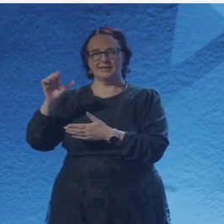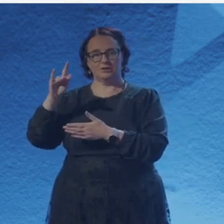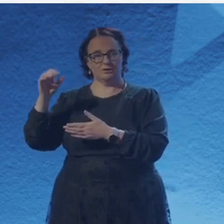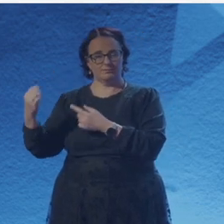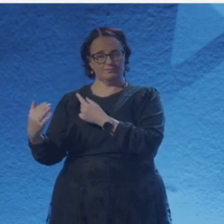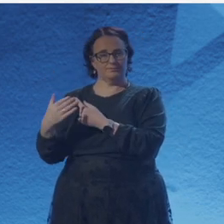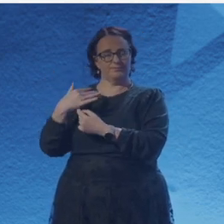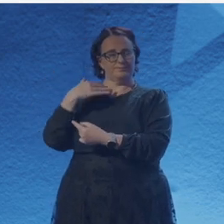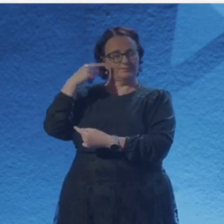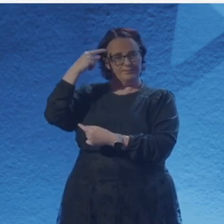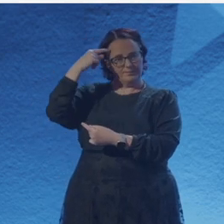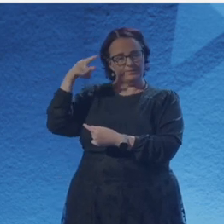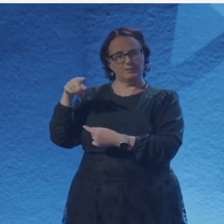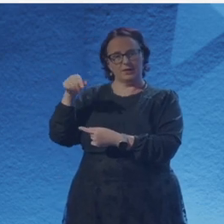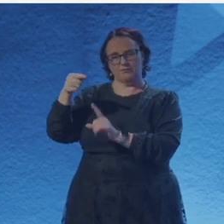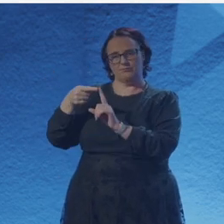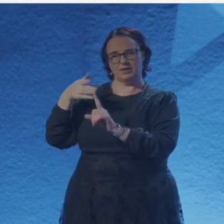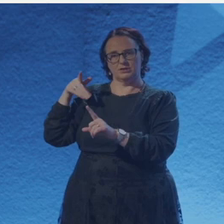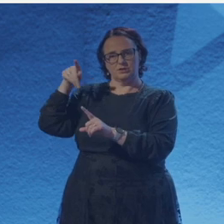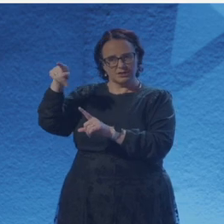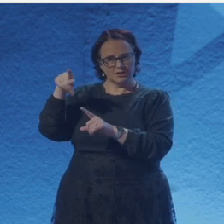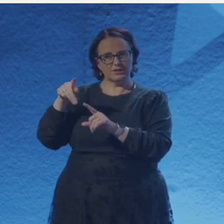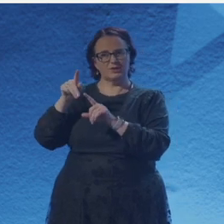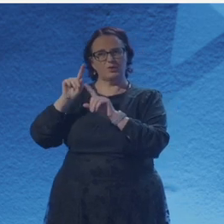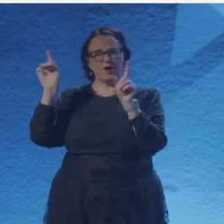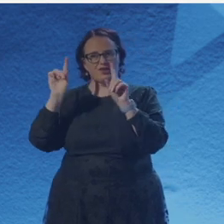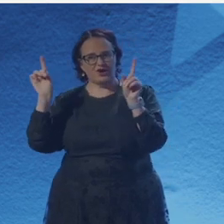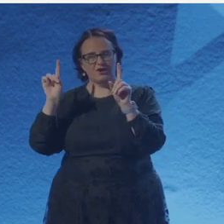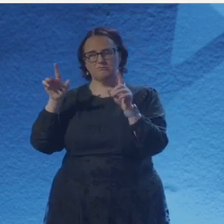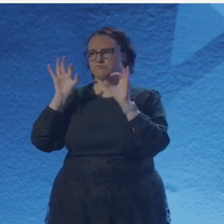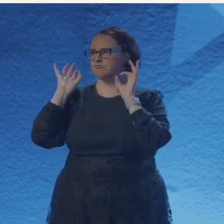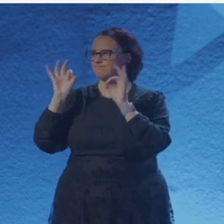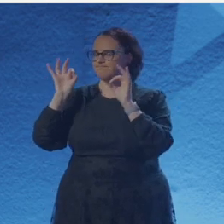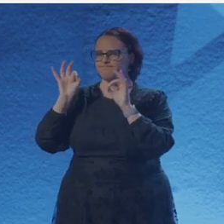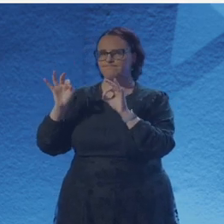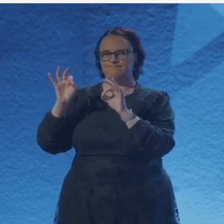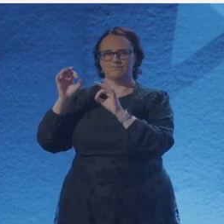Okay, that is the long intro done. So I'm going to read three poems from the pamphlet.